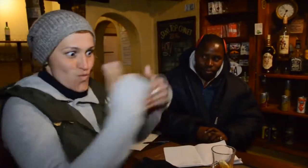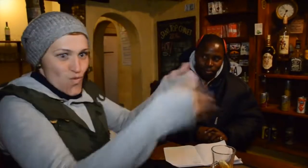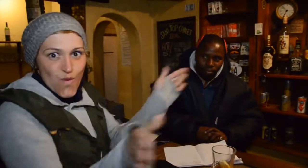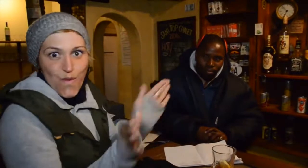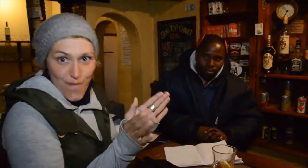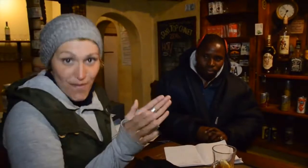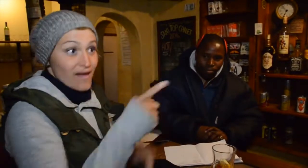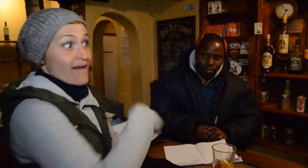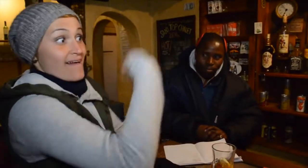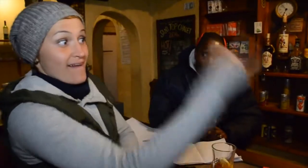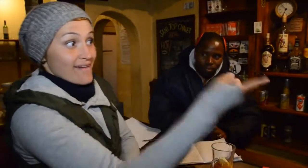What a beautiful room!